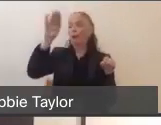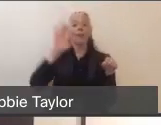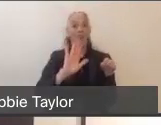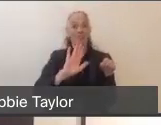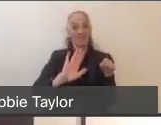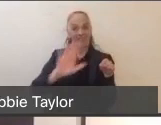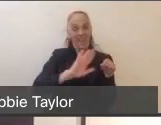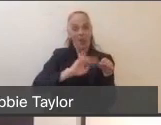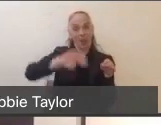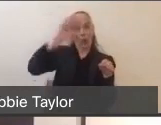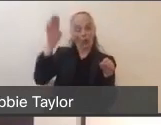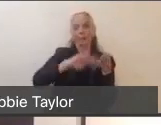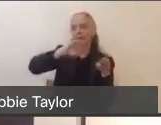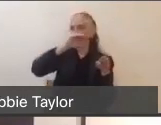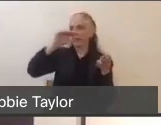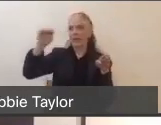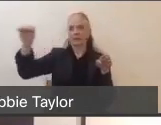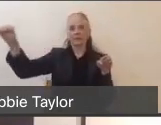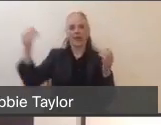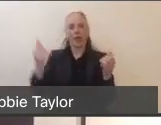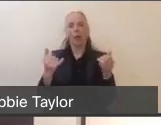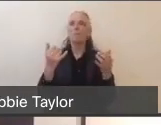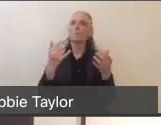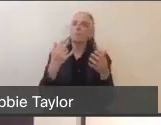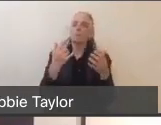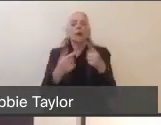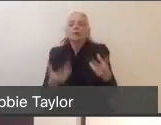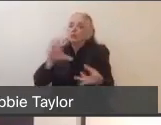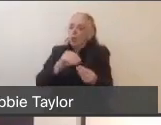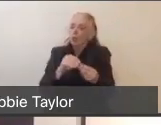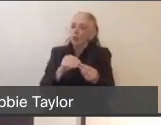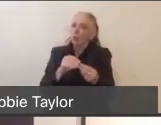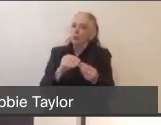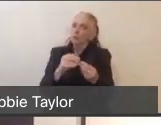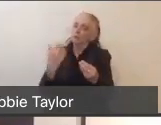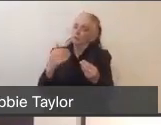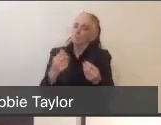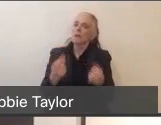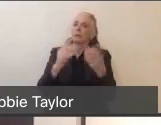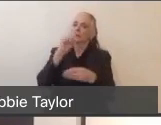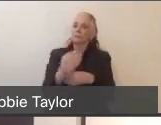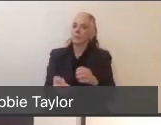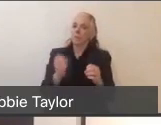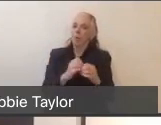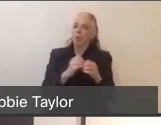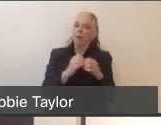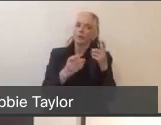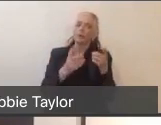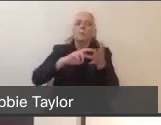but they've had many percent higher total cases just because they were a little farther along. So the dance, I think,